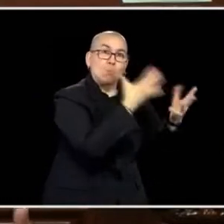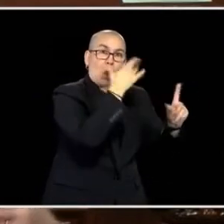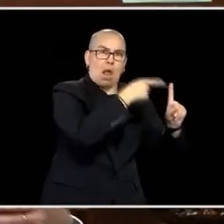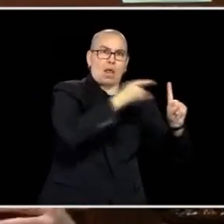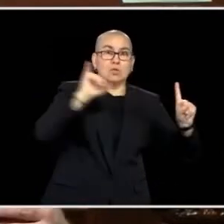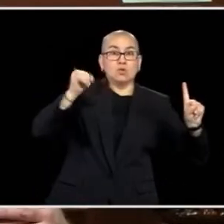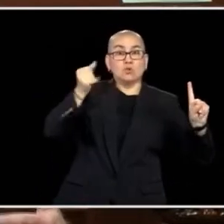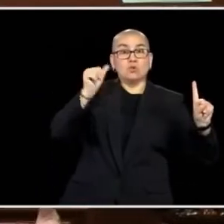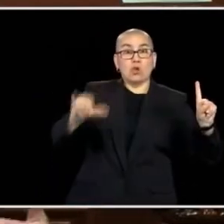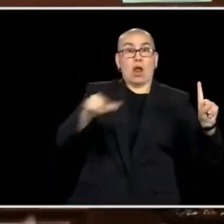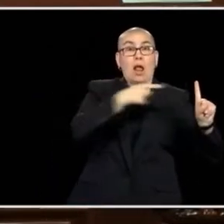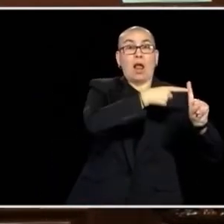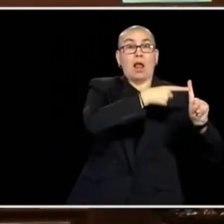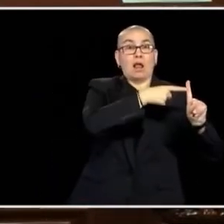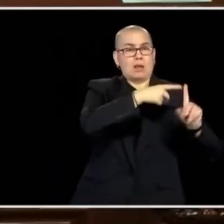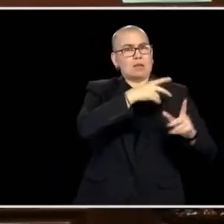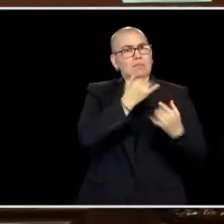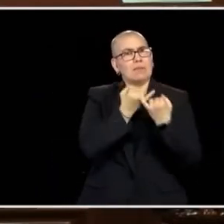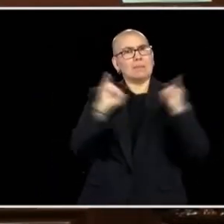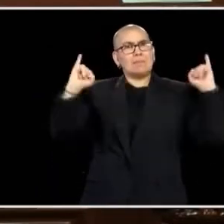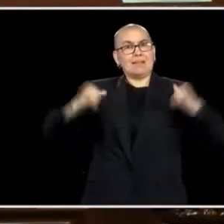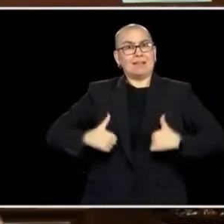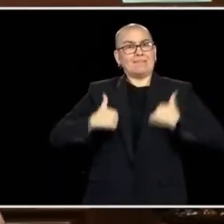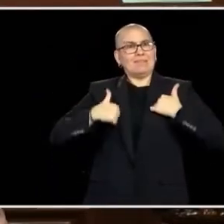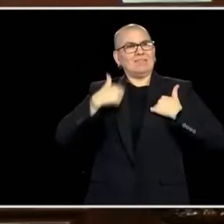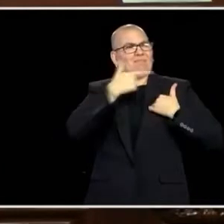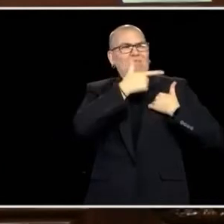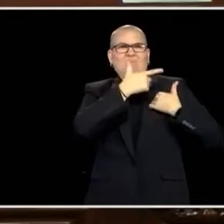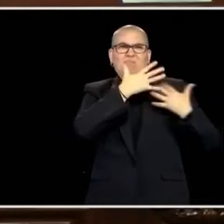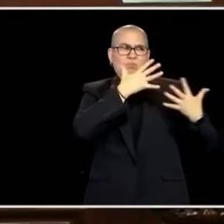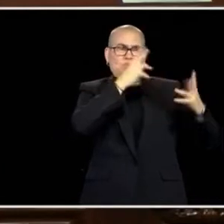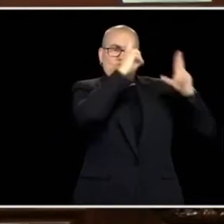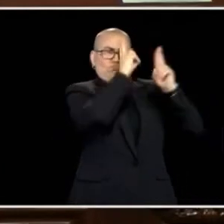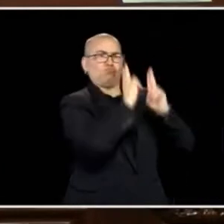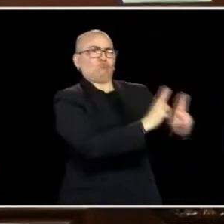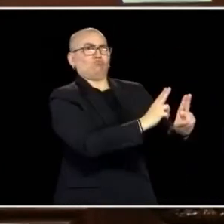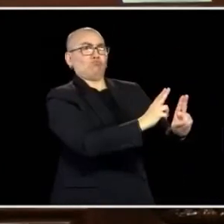GIVE JAY THE HIGHEST QUALITY OF LIFE WITH INDEPENDENT LIVING AND RESPECT.